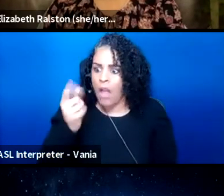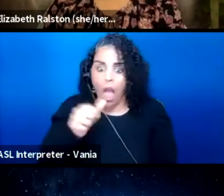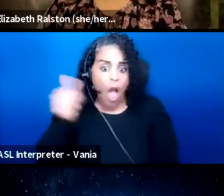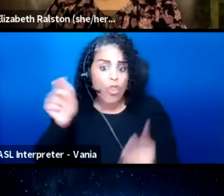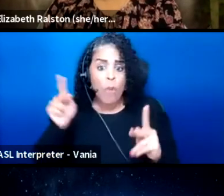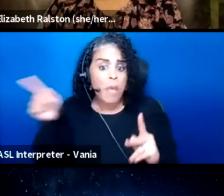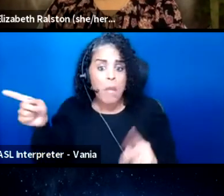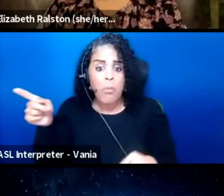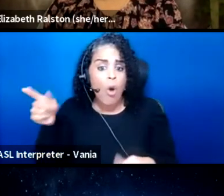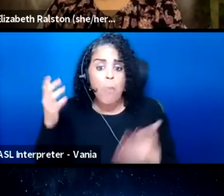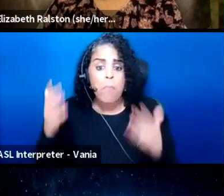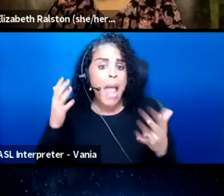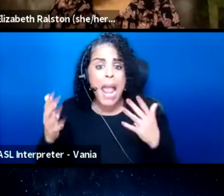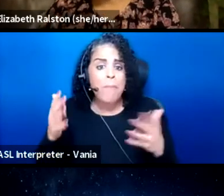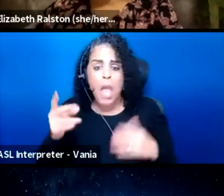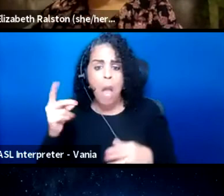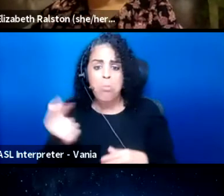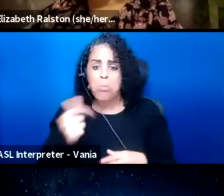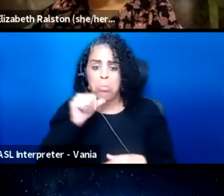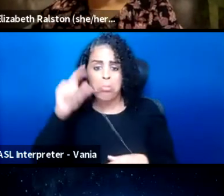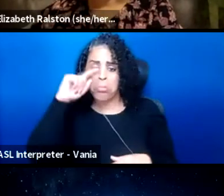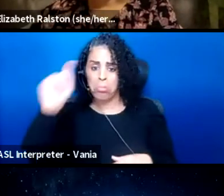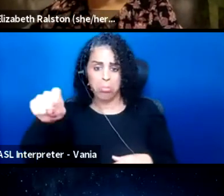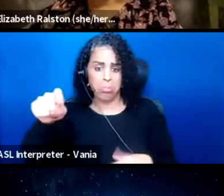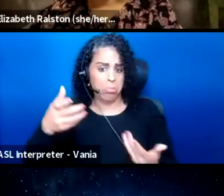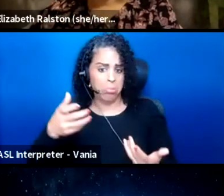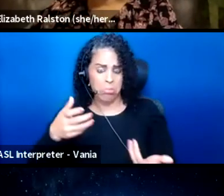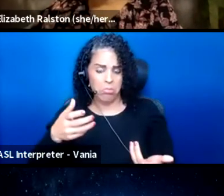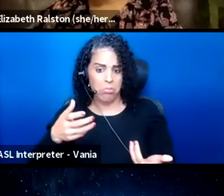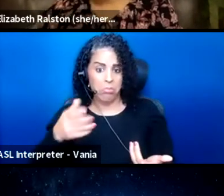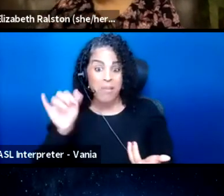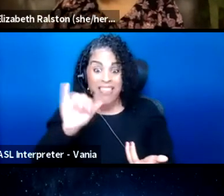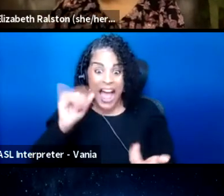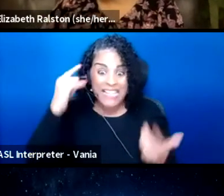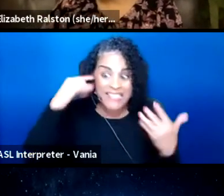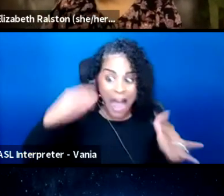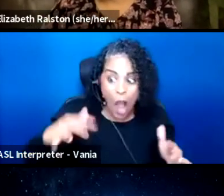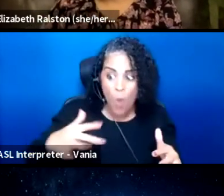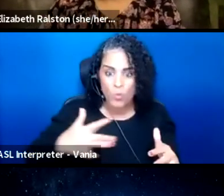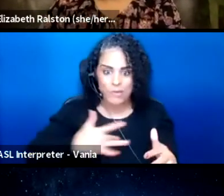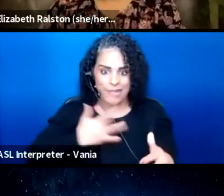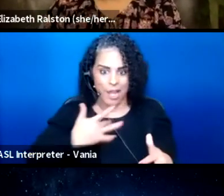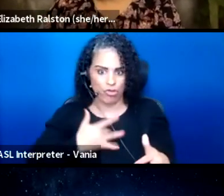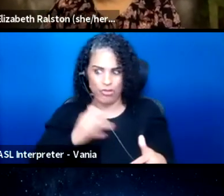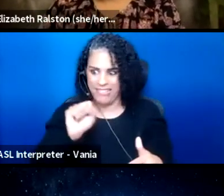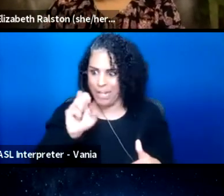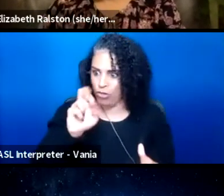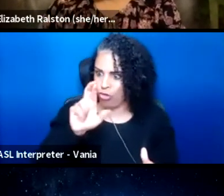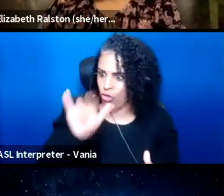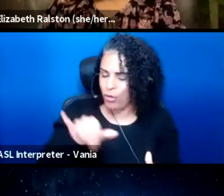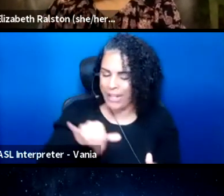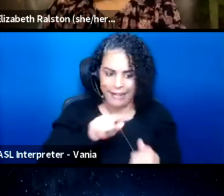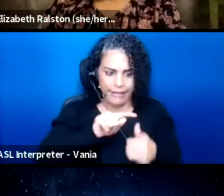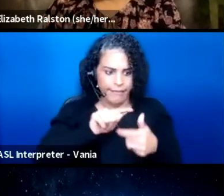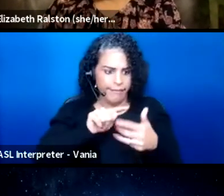might not instantly recognize, so like sound, sensory, image, discussion topics,